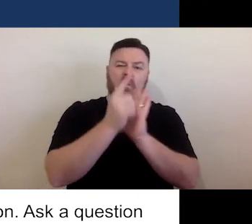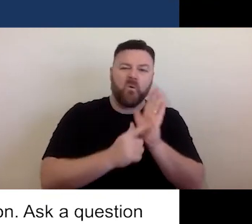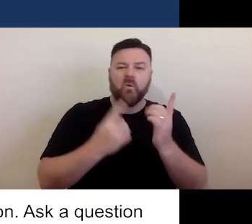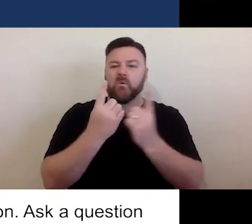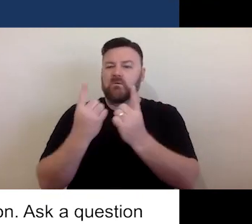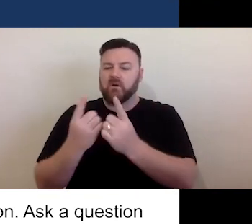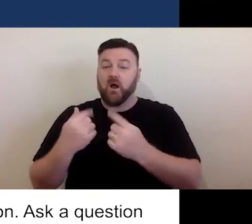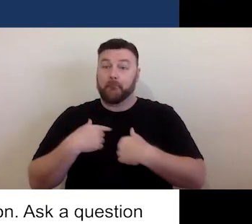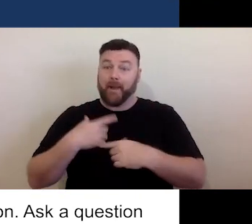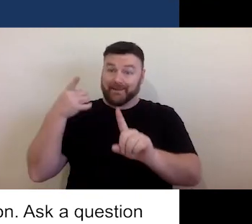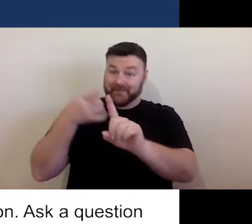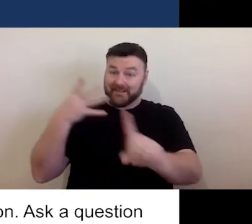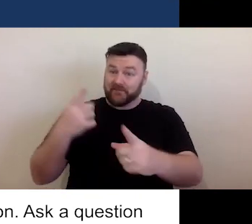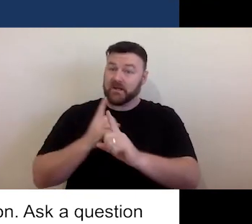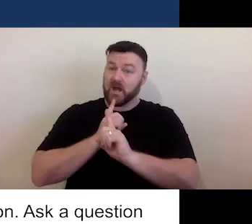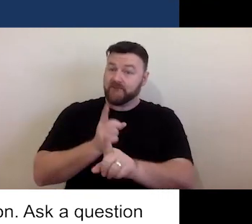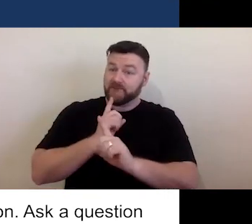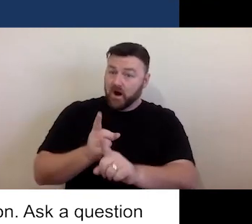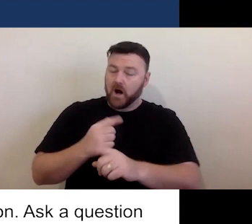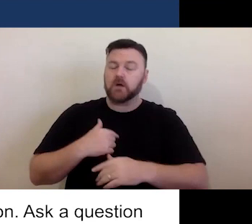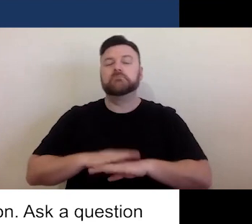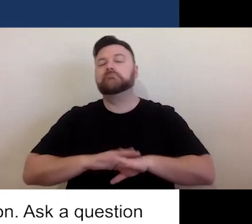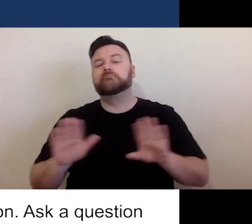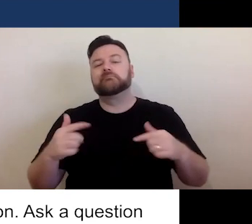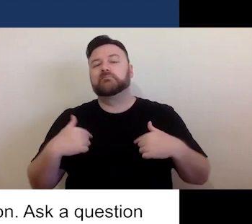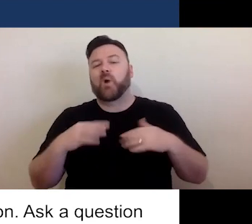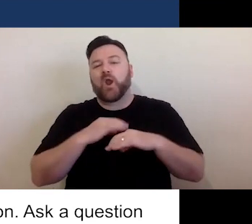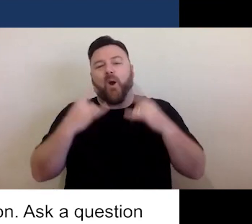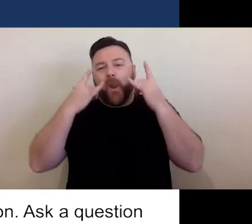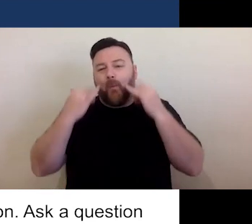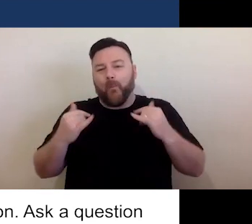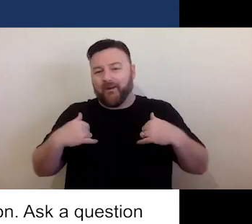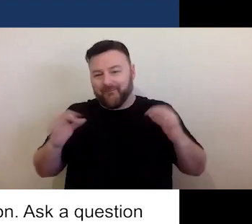specific cases, because, of course, we're not lawyers. But we hope you